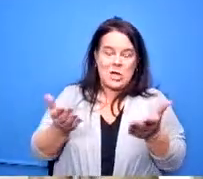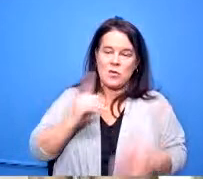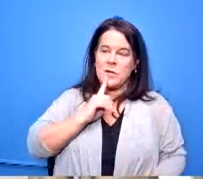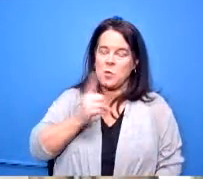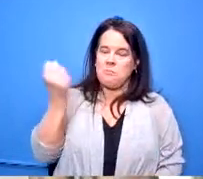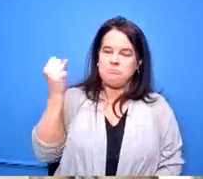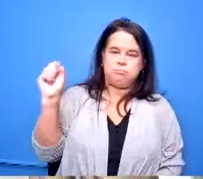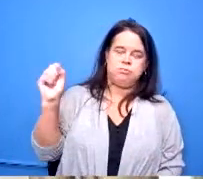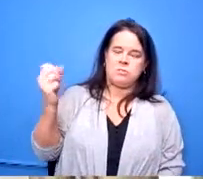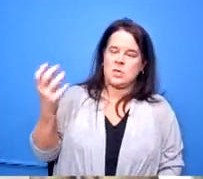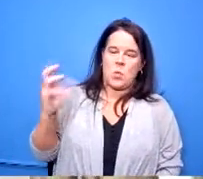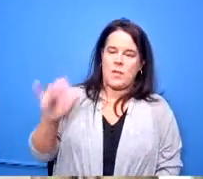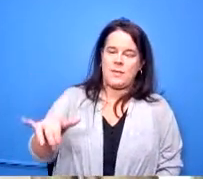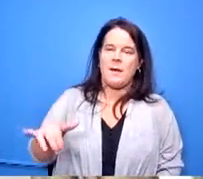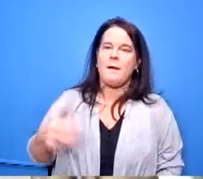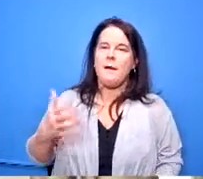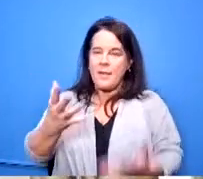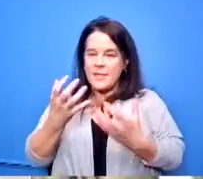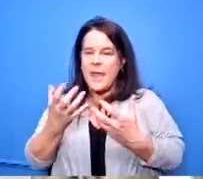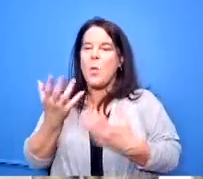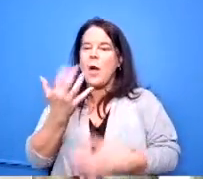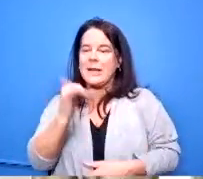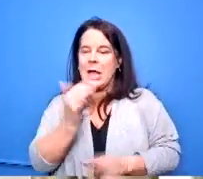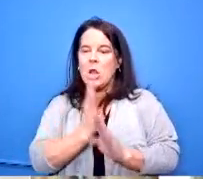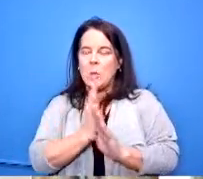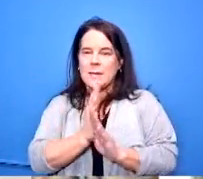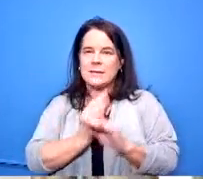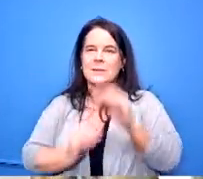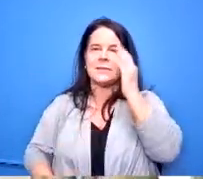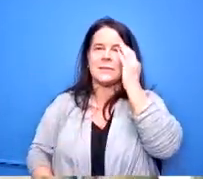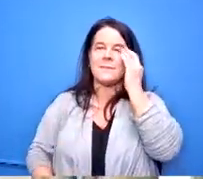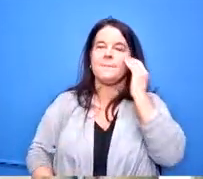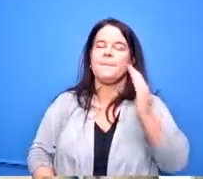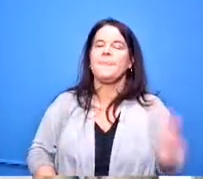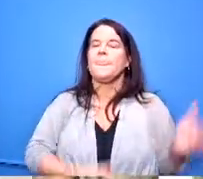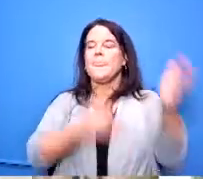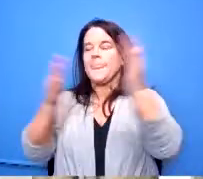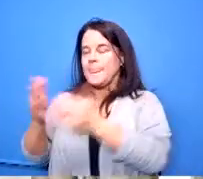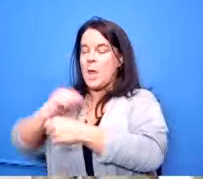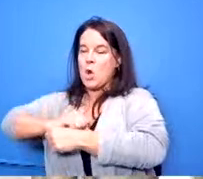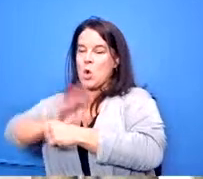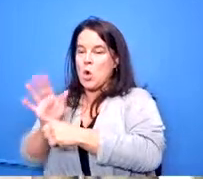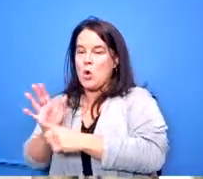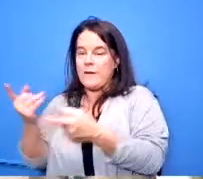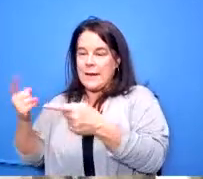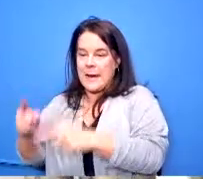um and they wanted yellow bus service so then cove it happened and we continued to use yellow